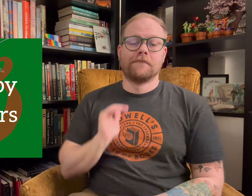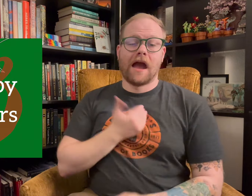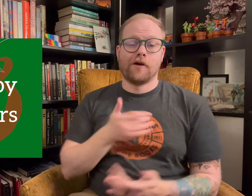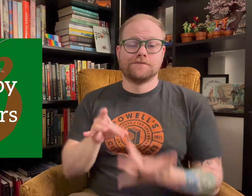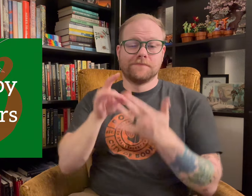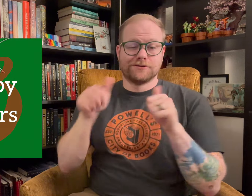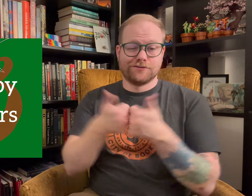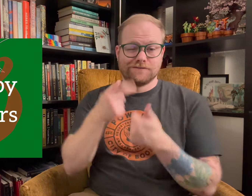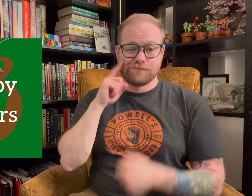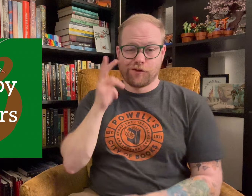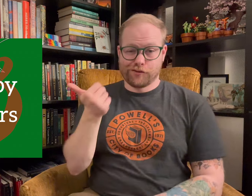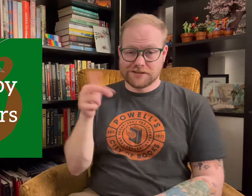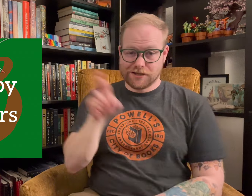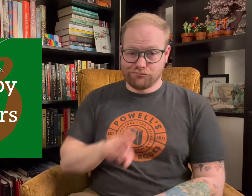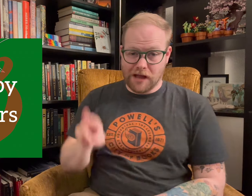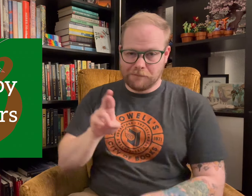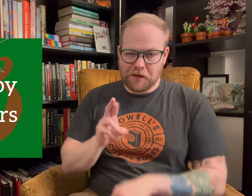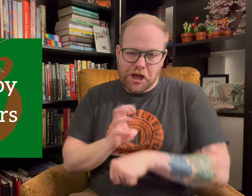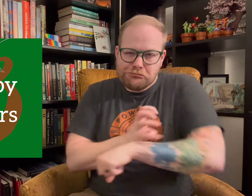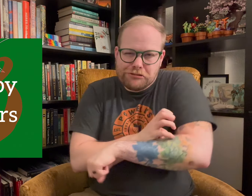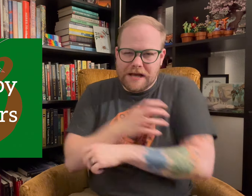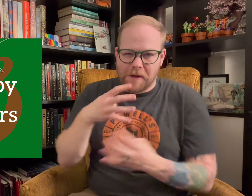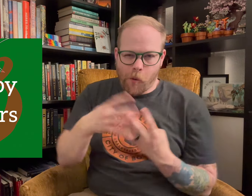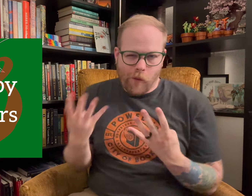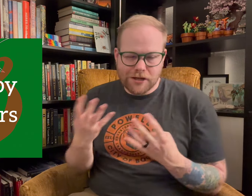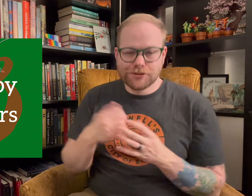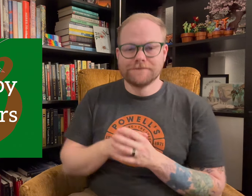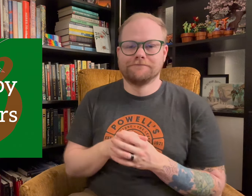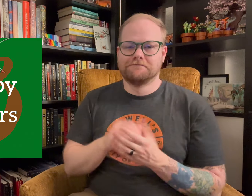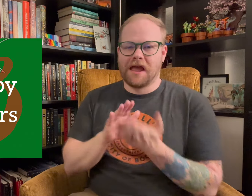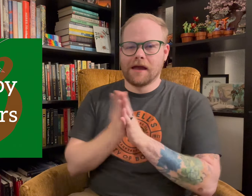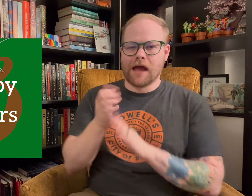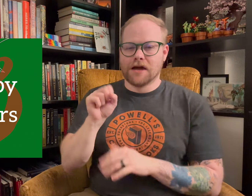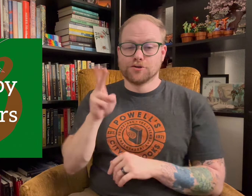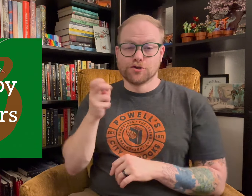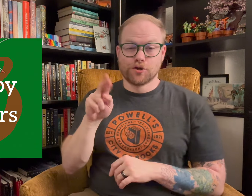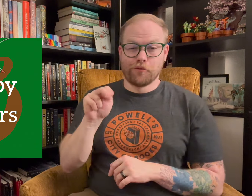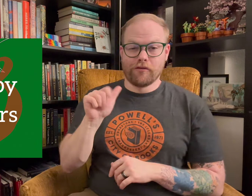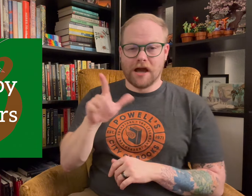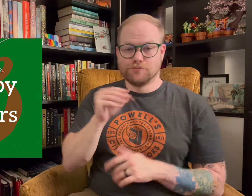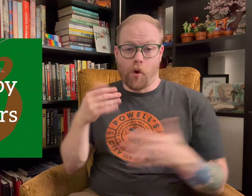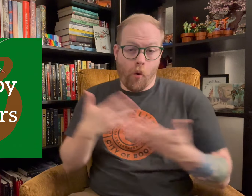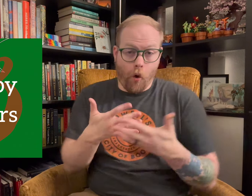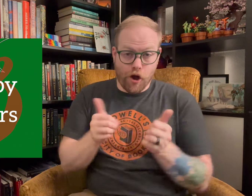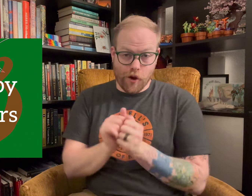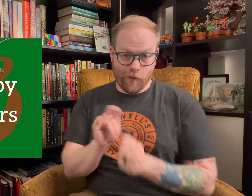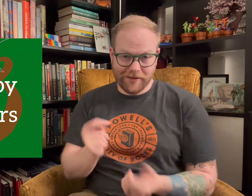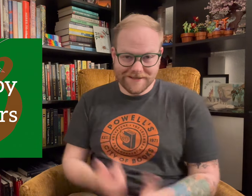Our special prompt for the 13th round is Creepy Queers, get supernatural and horror with it!